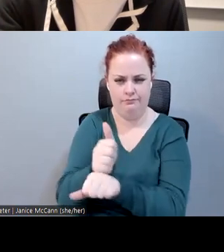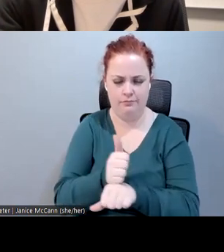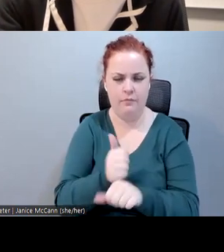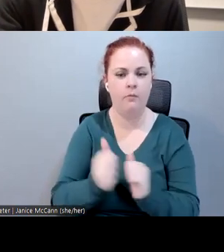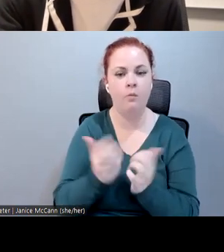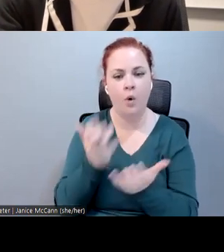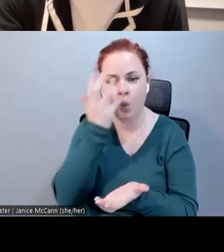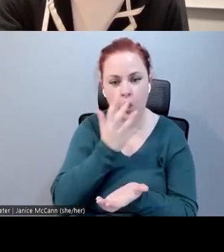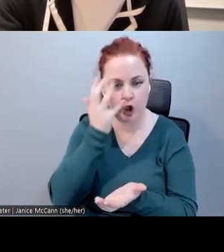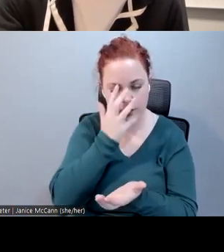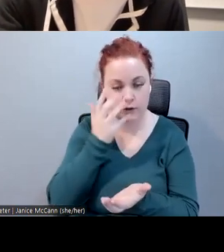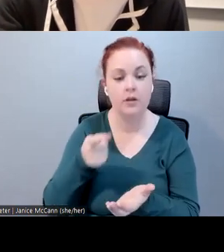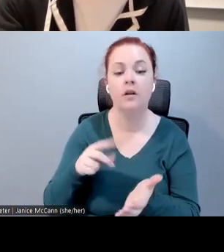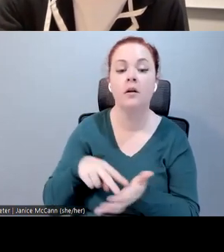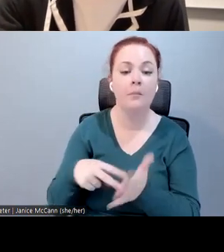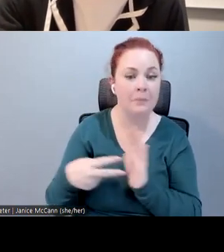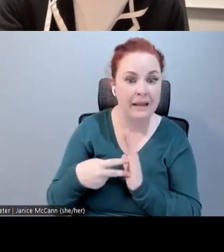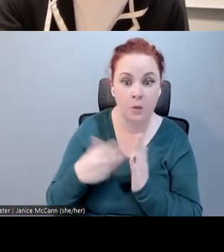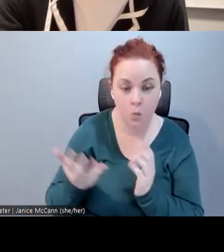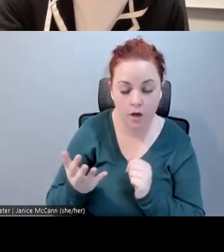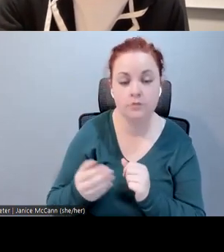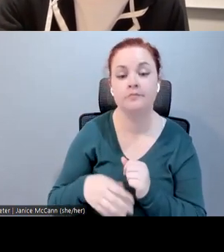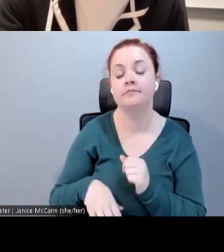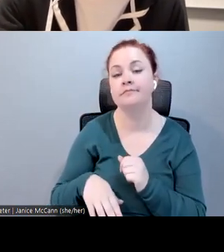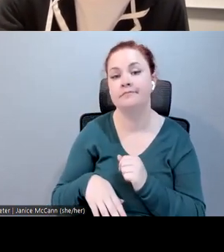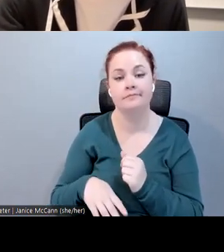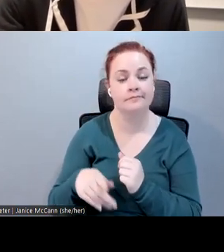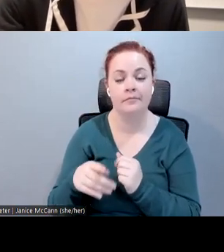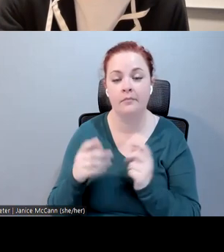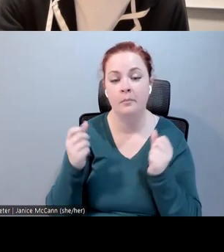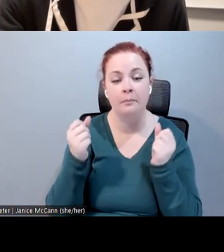This means allowing many adjustments. For example, in